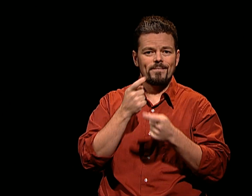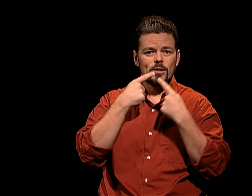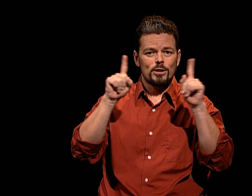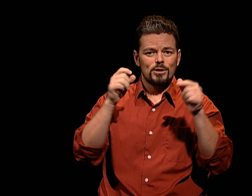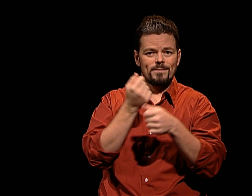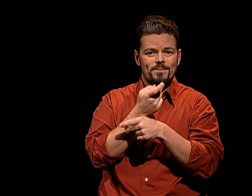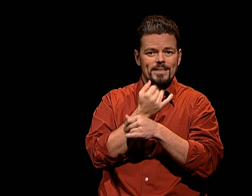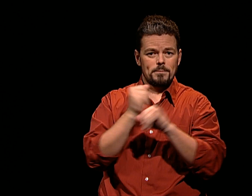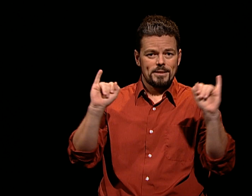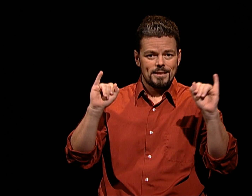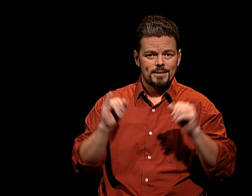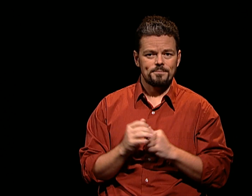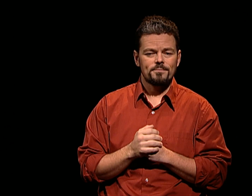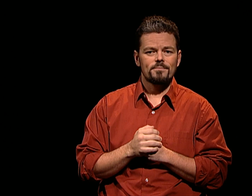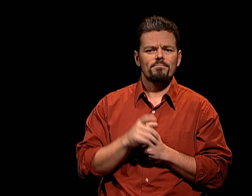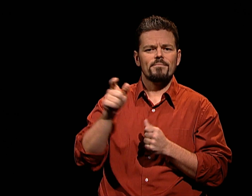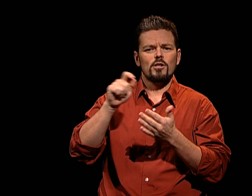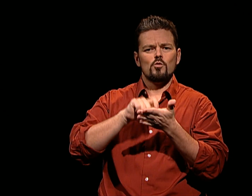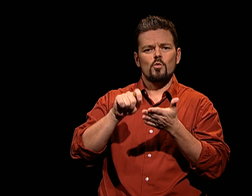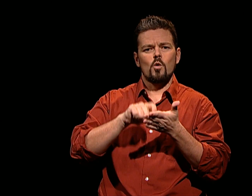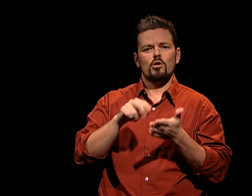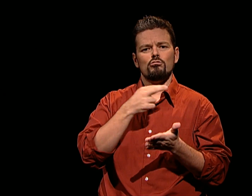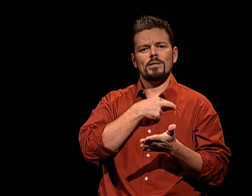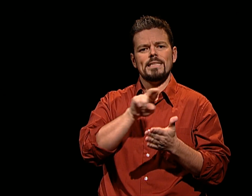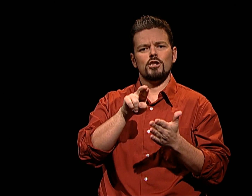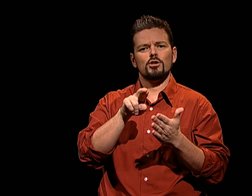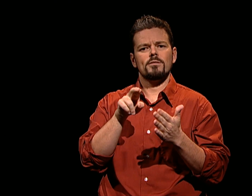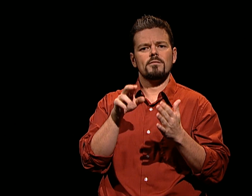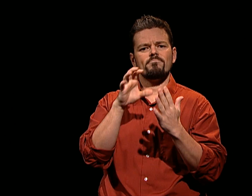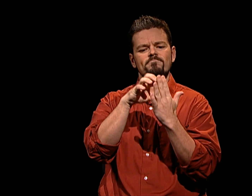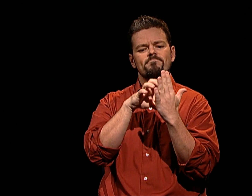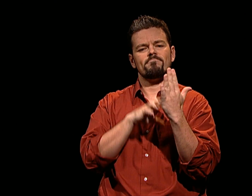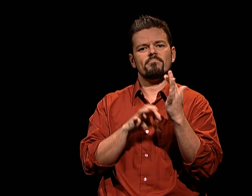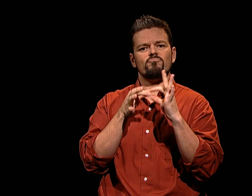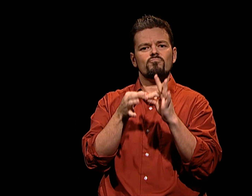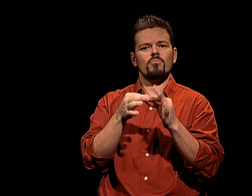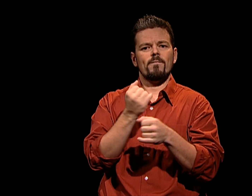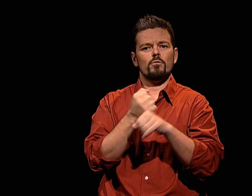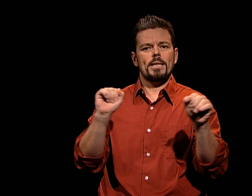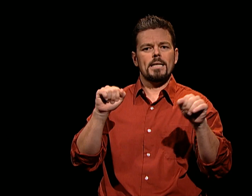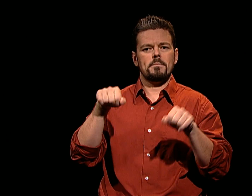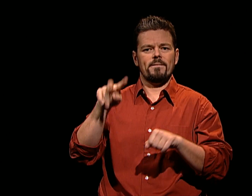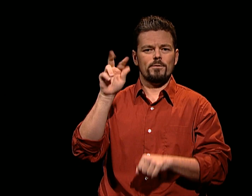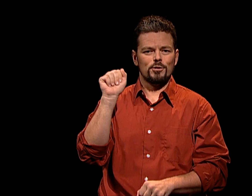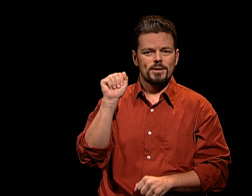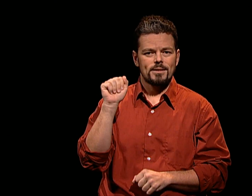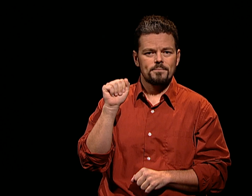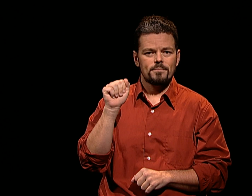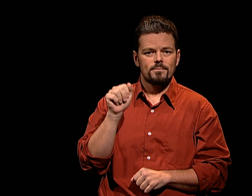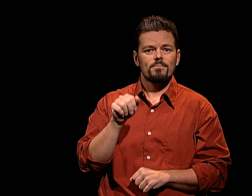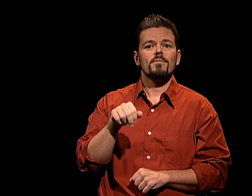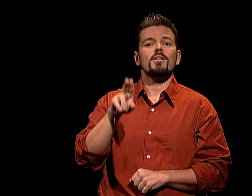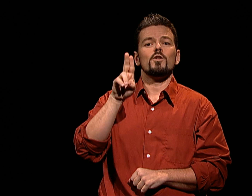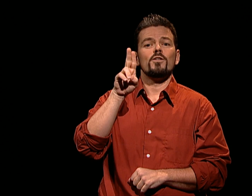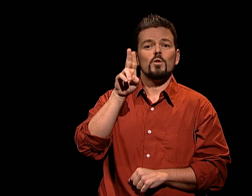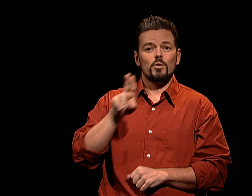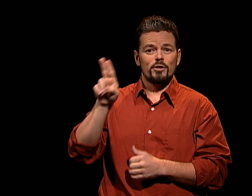"AUTHOR OF THE DECLARATION OF INDEPENDENCE, OF THE STATUTE OF VIRGINIA FOR RELIGIOUS FREEDOM, AND FATHER OF THE UNIVERSITY OF VIRGINIA."